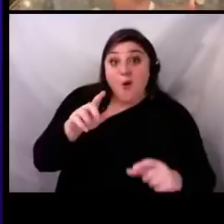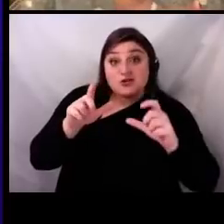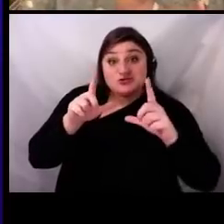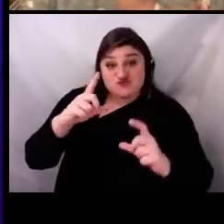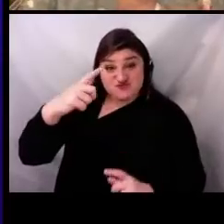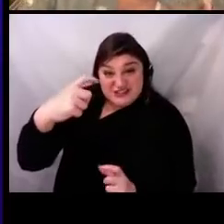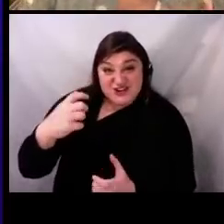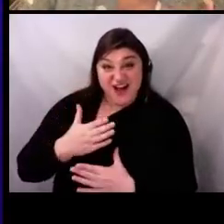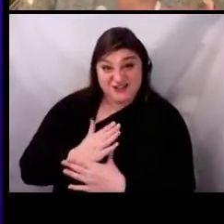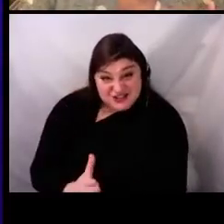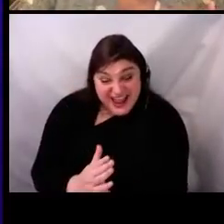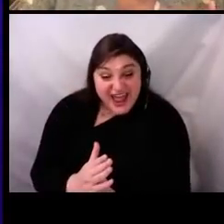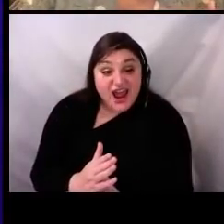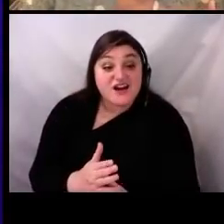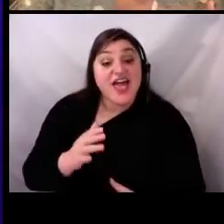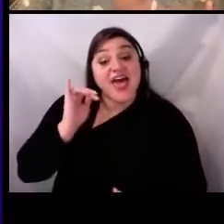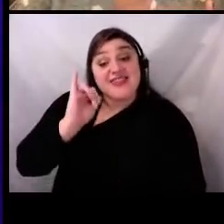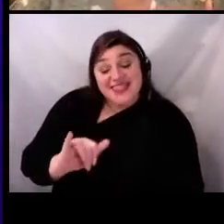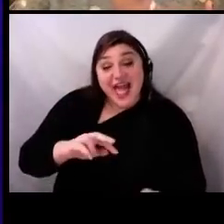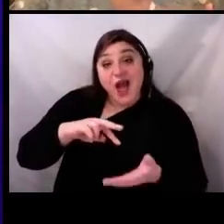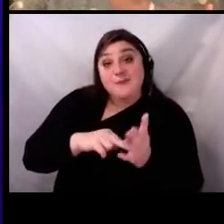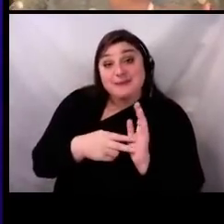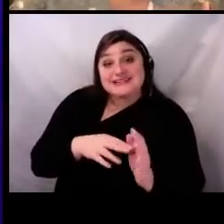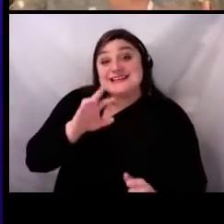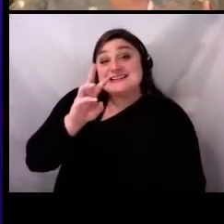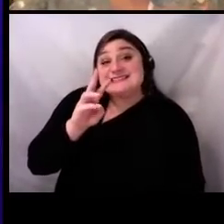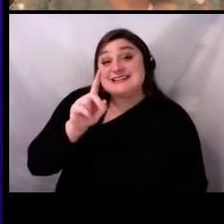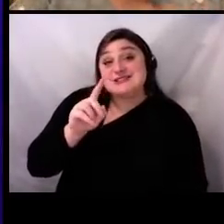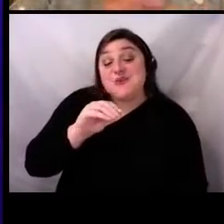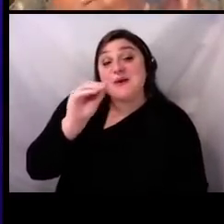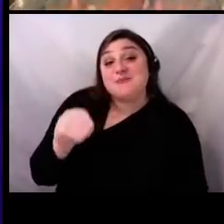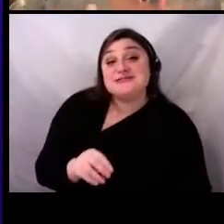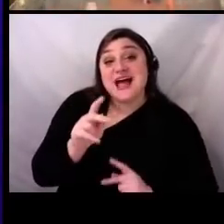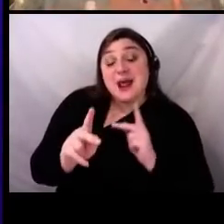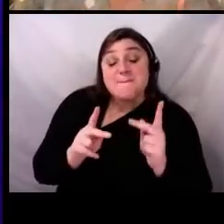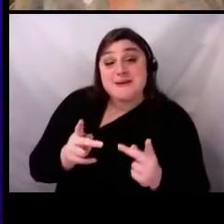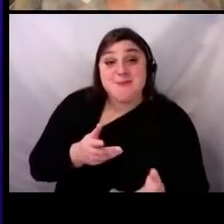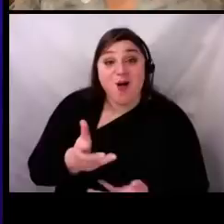at the time, resulted in a 61% engagement rate. Which was huge for us.